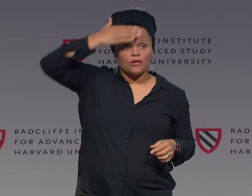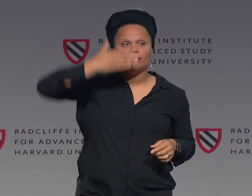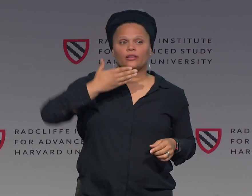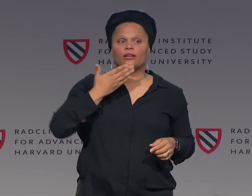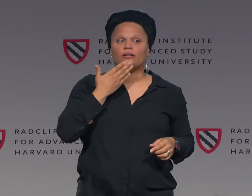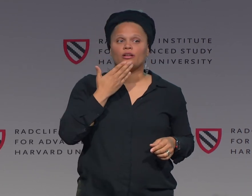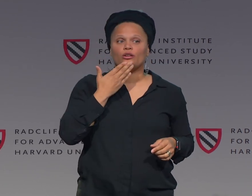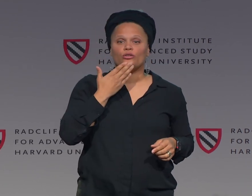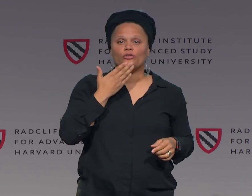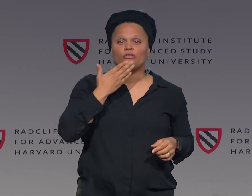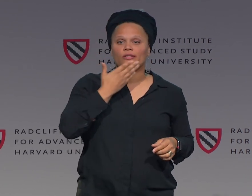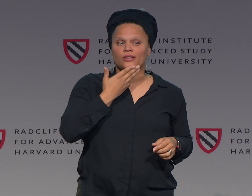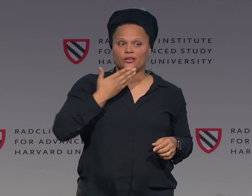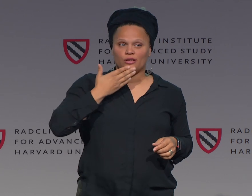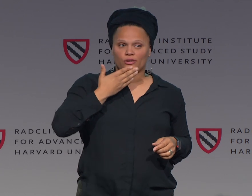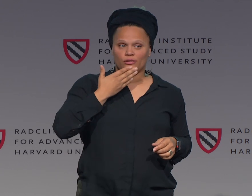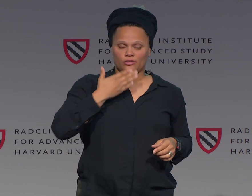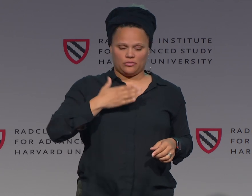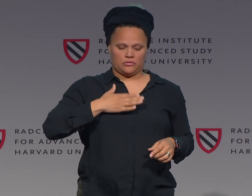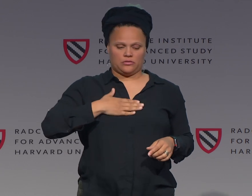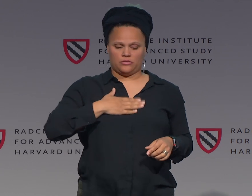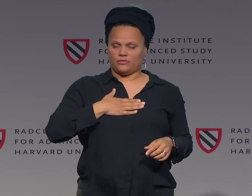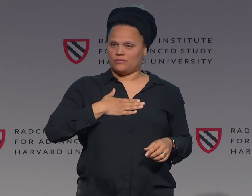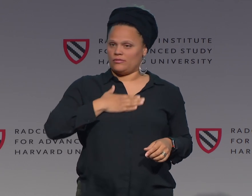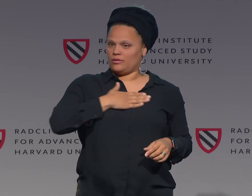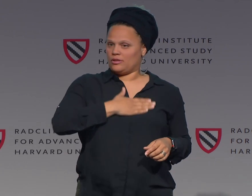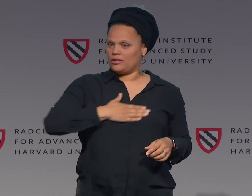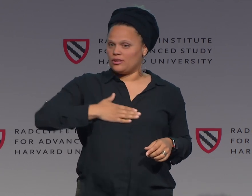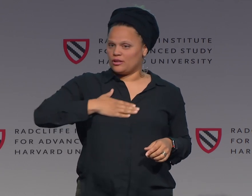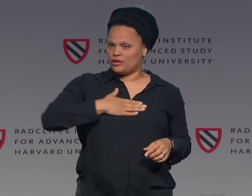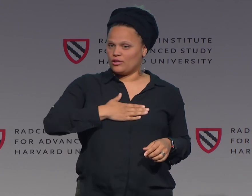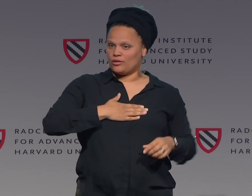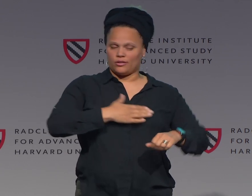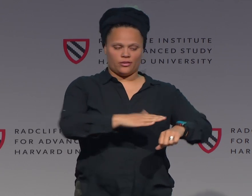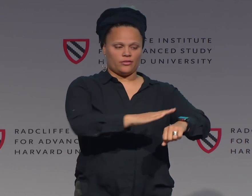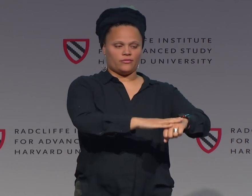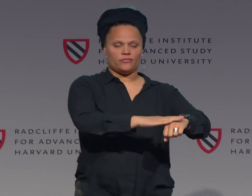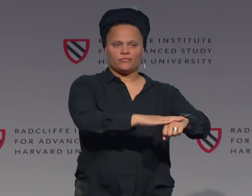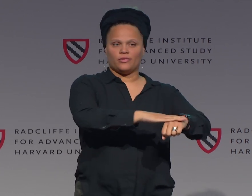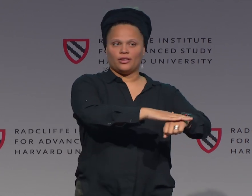in this location, versus this location, versus this location,